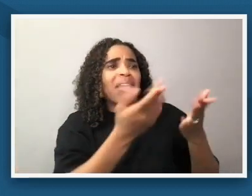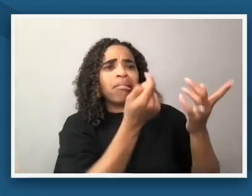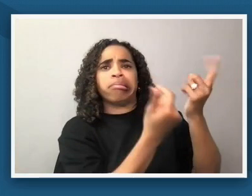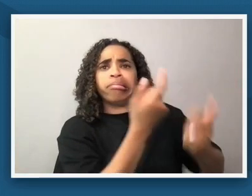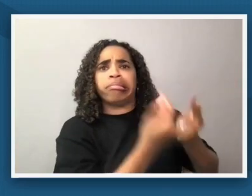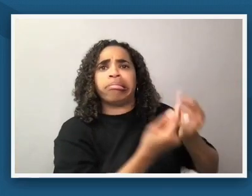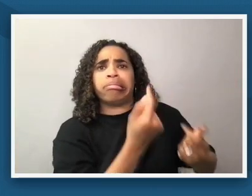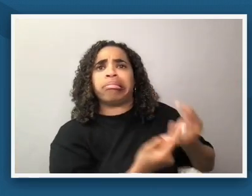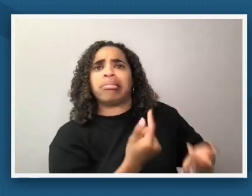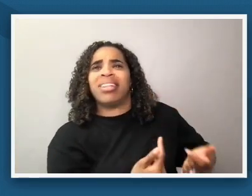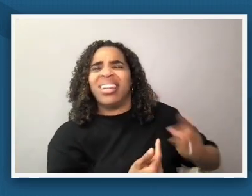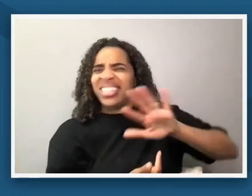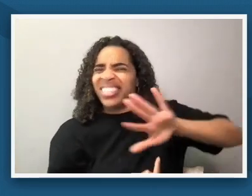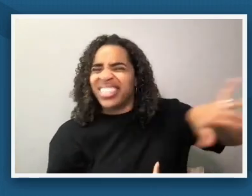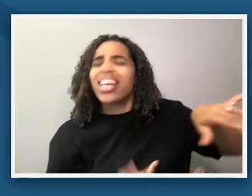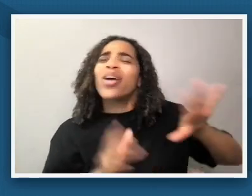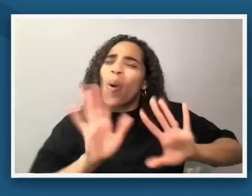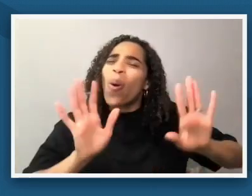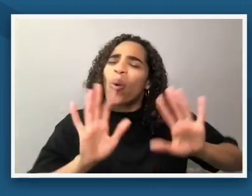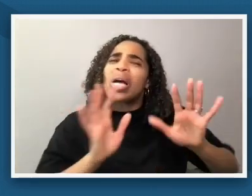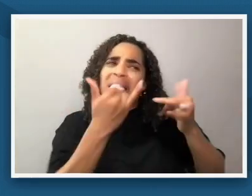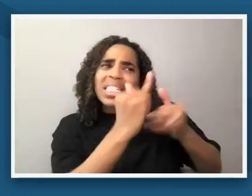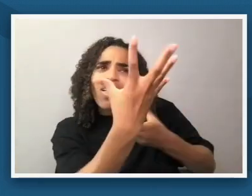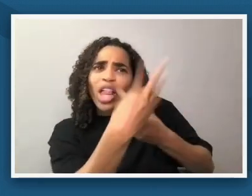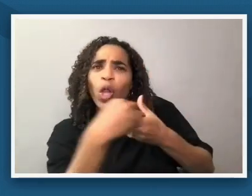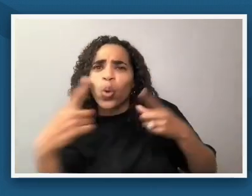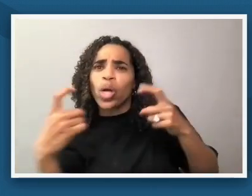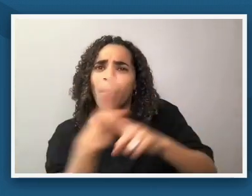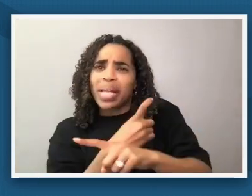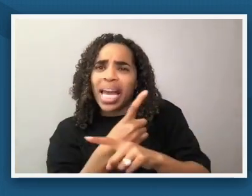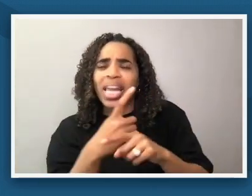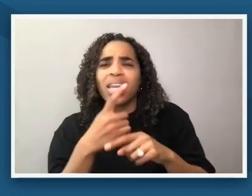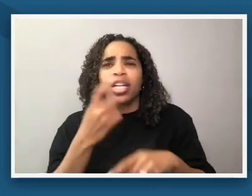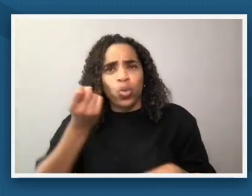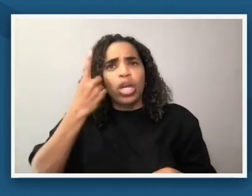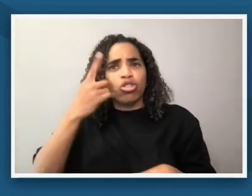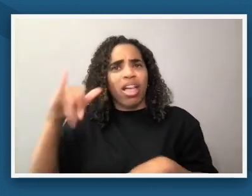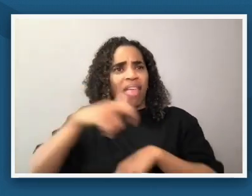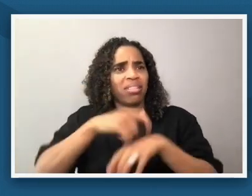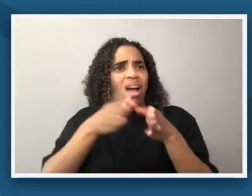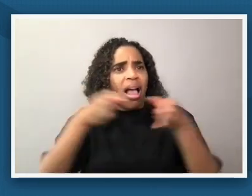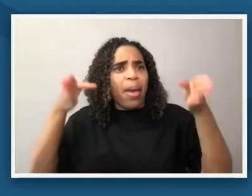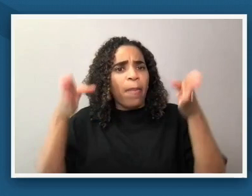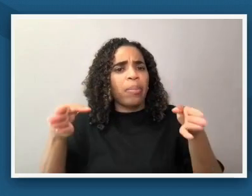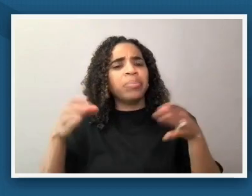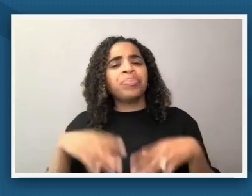the period and then i think another hard decision